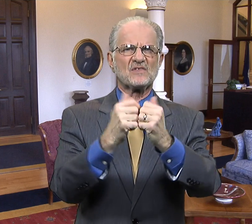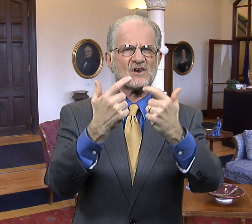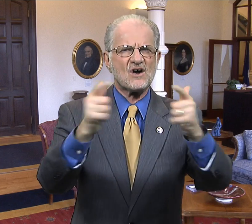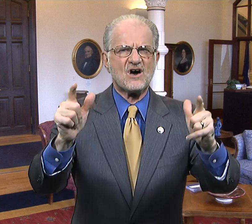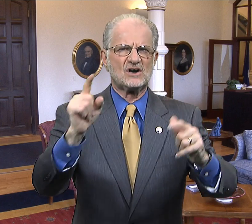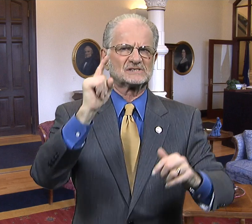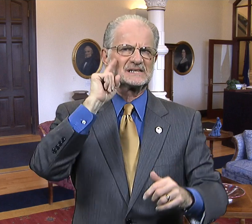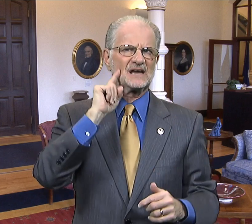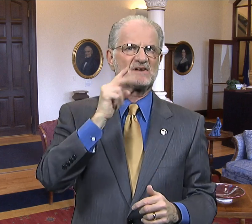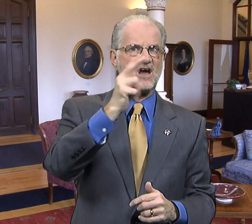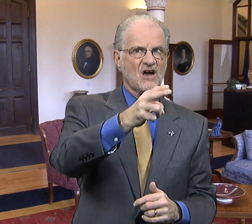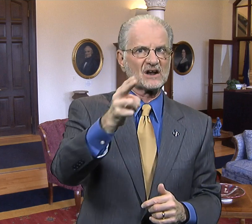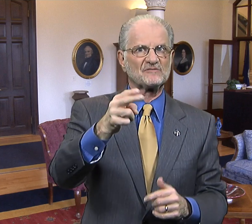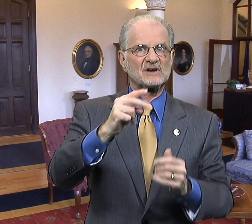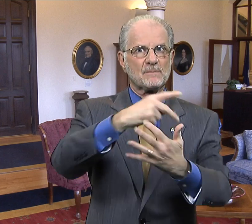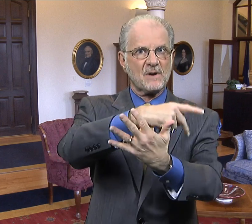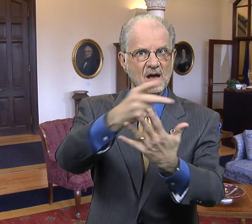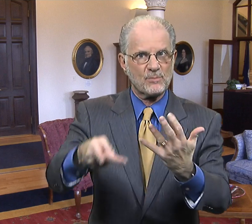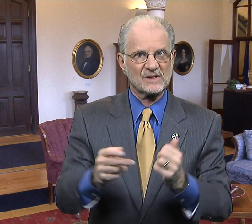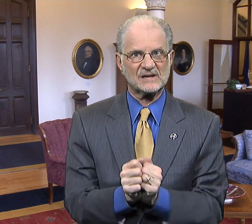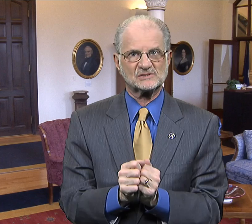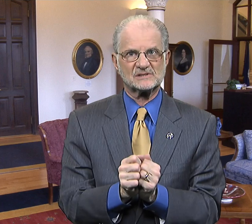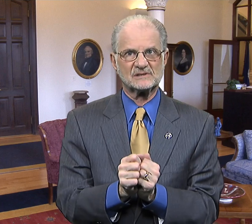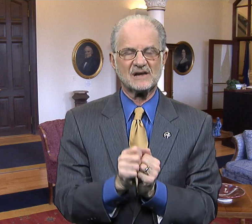with large deaf and hard of hearing populations.